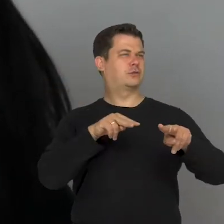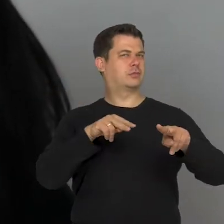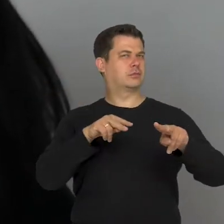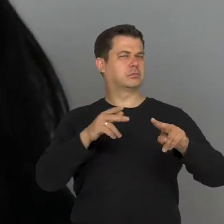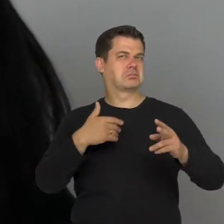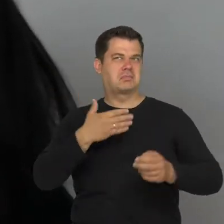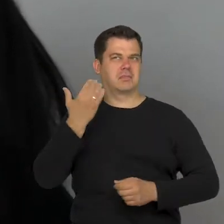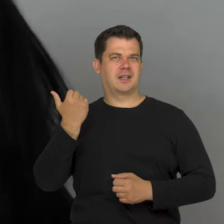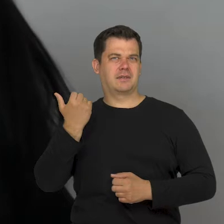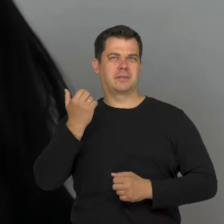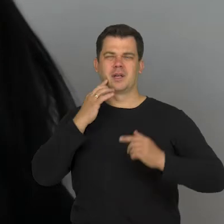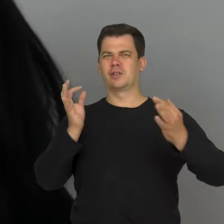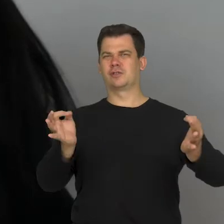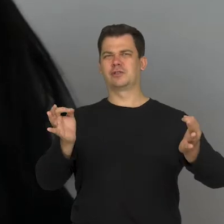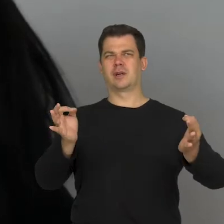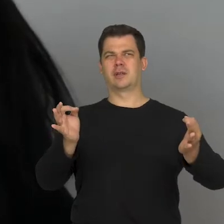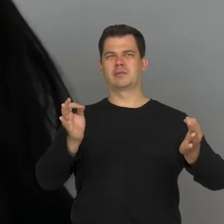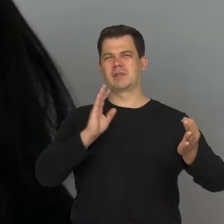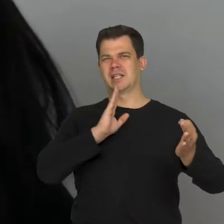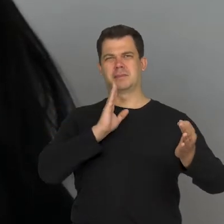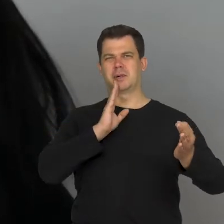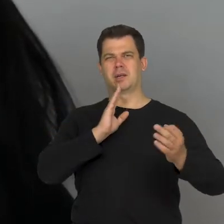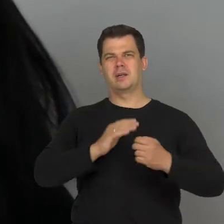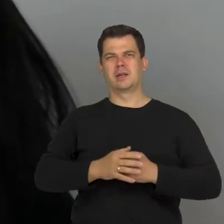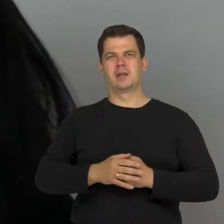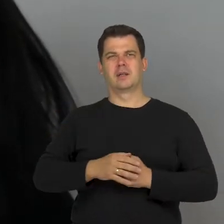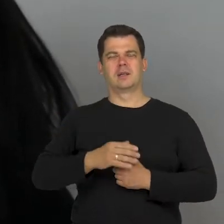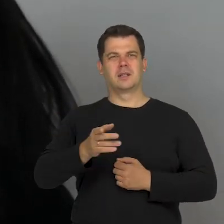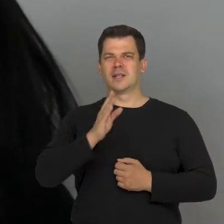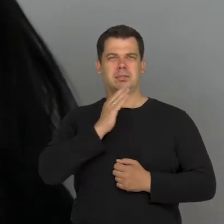I don't think there is one.